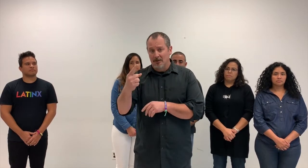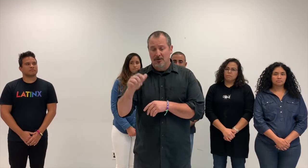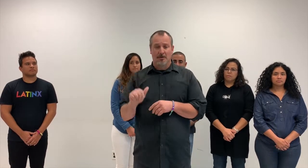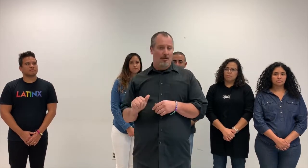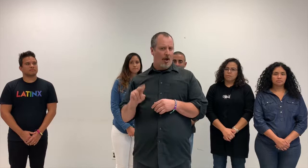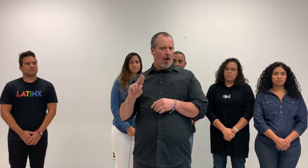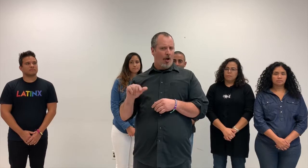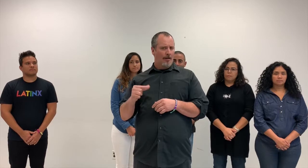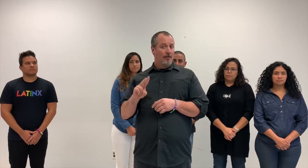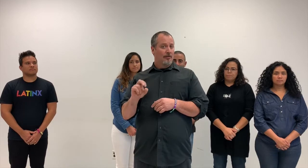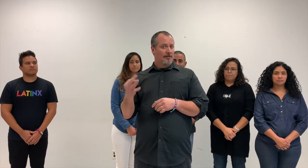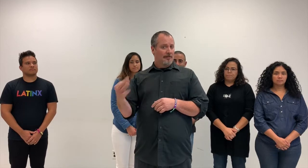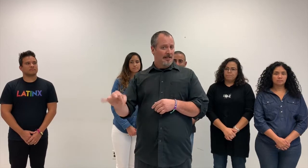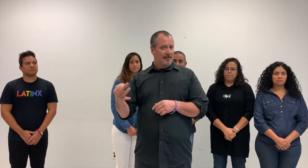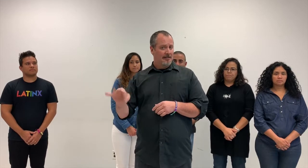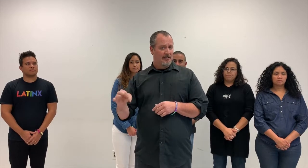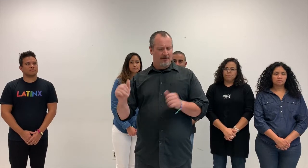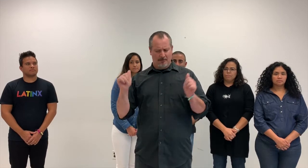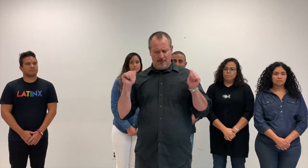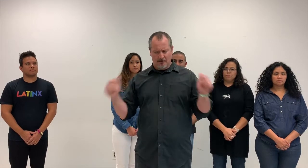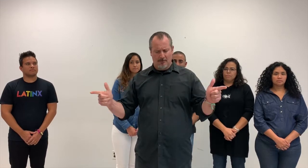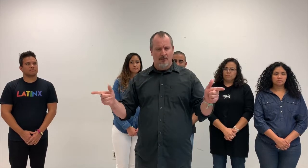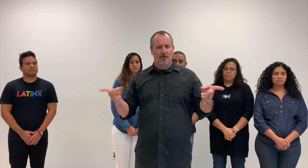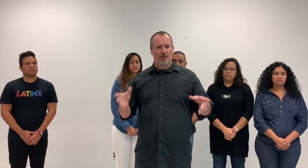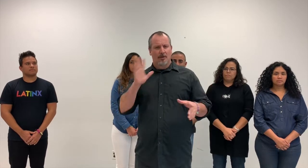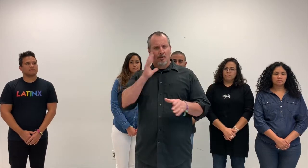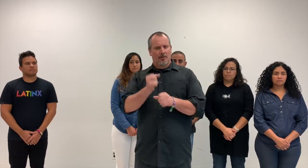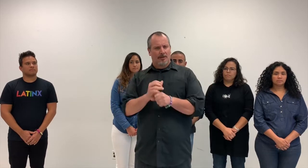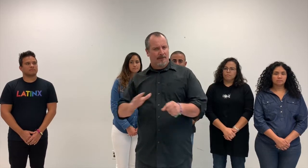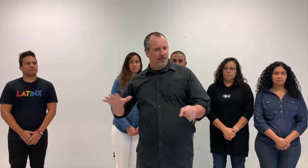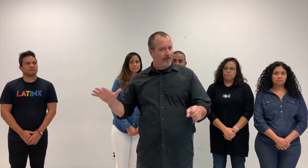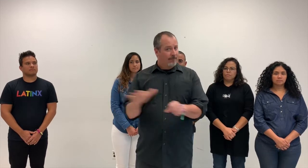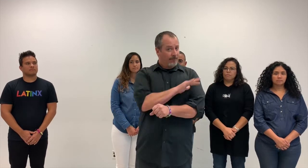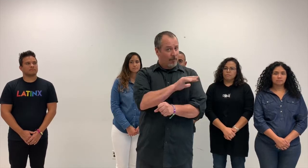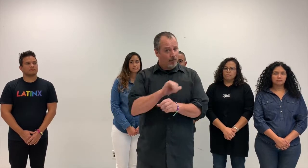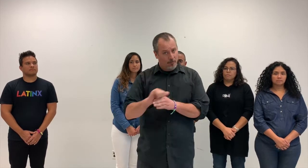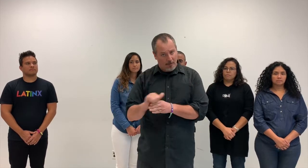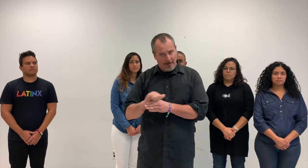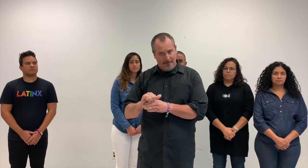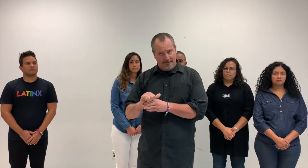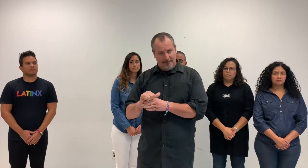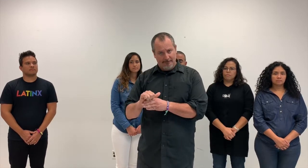By August 2019, the full Board of Directors will have received training.